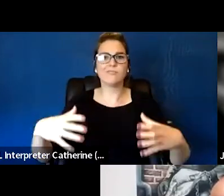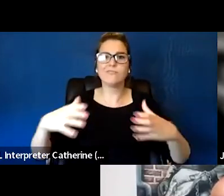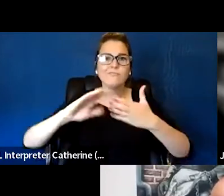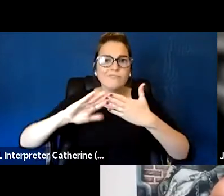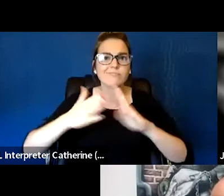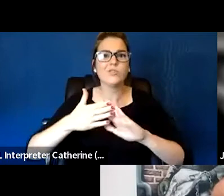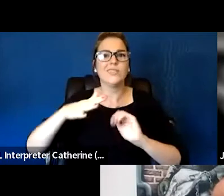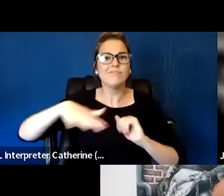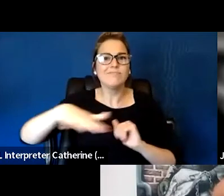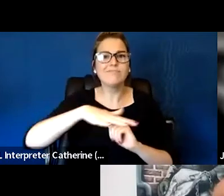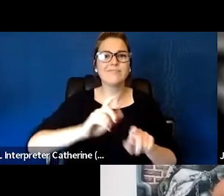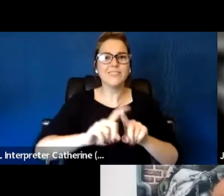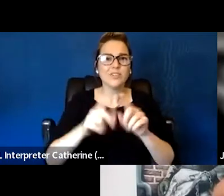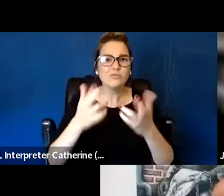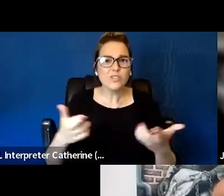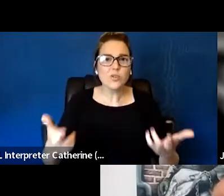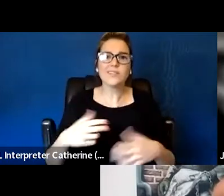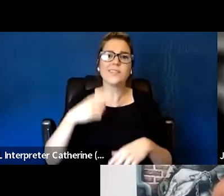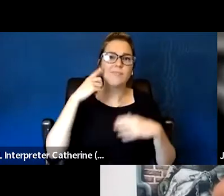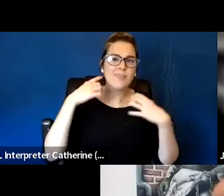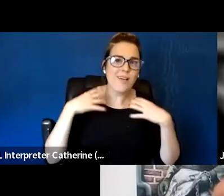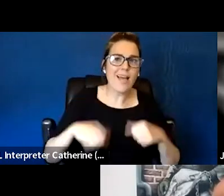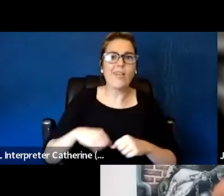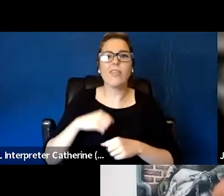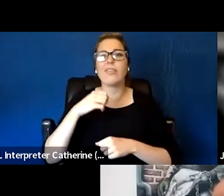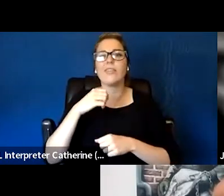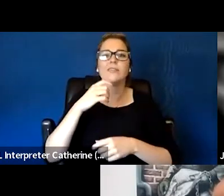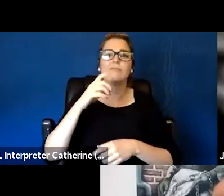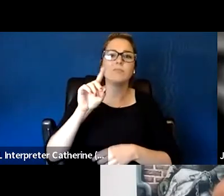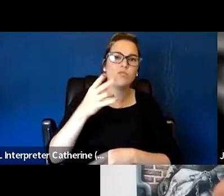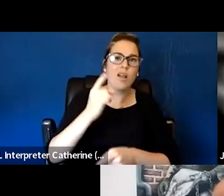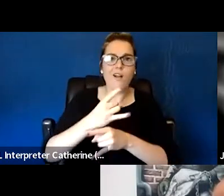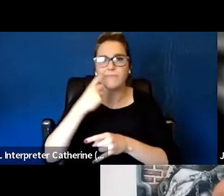And maybe the thing I wanna second is that there's a lot of strategy